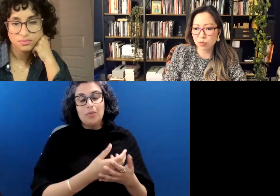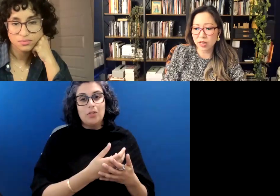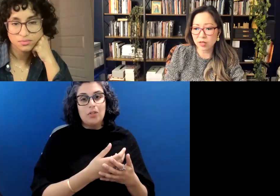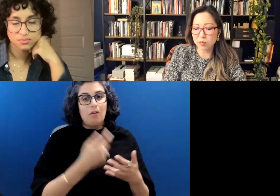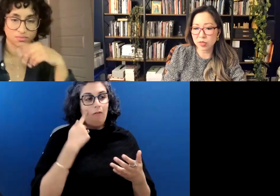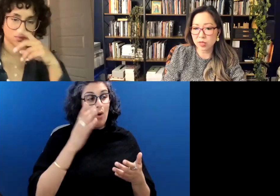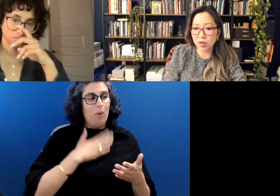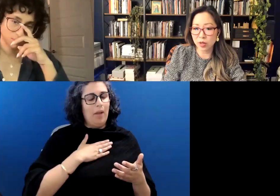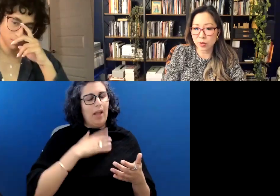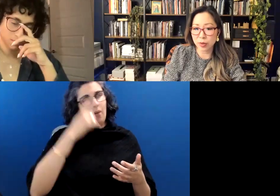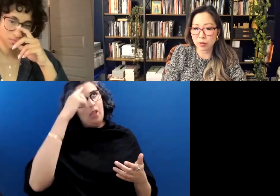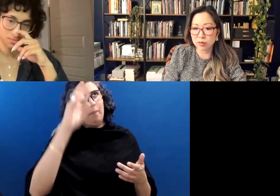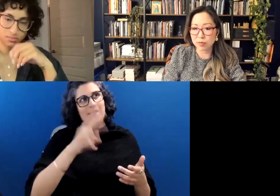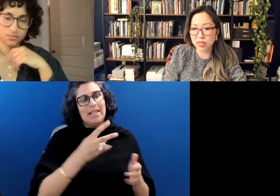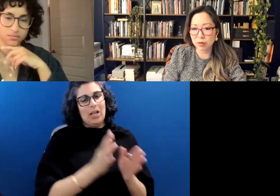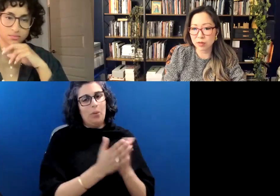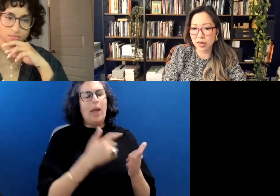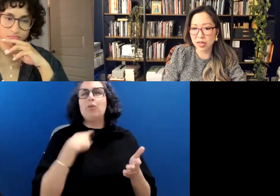writing completely other poems.